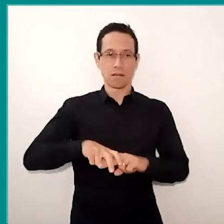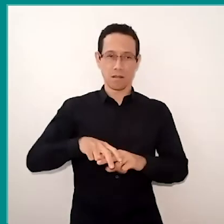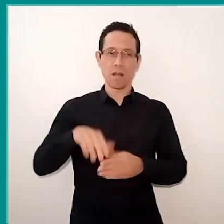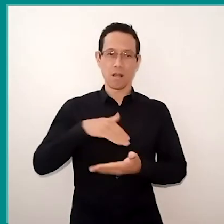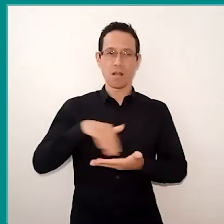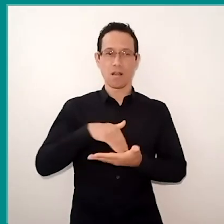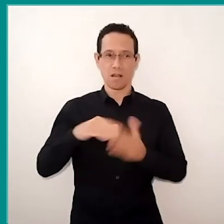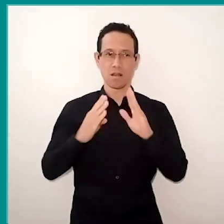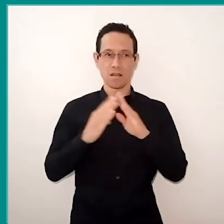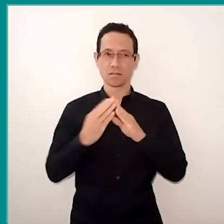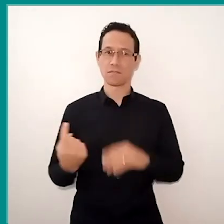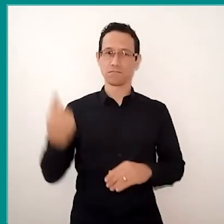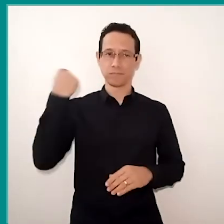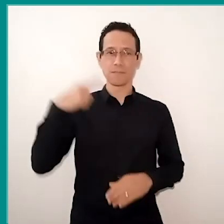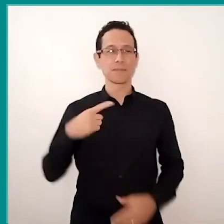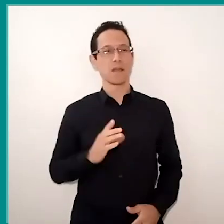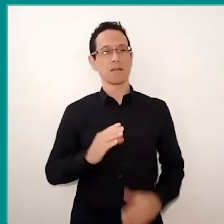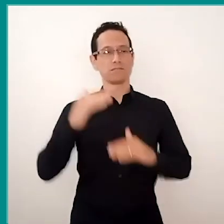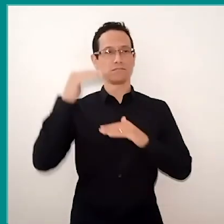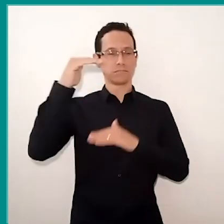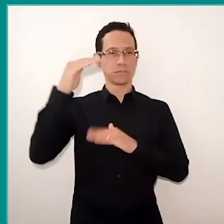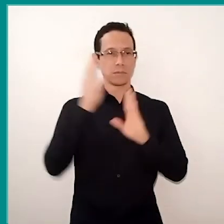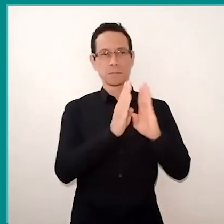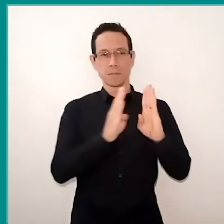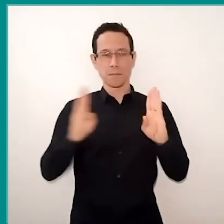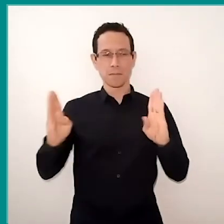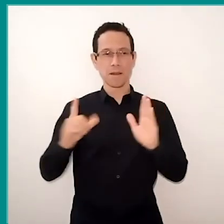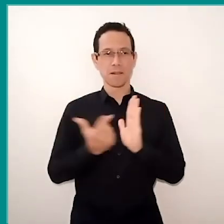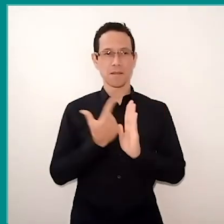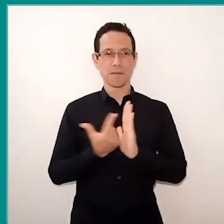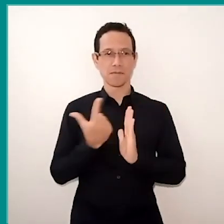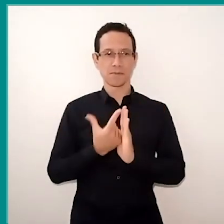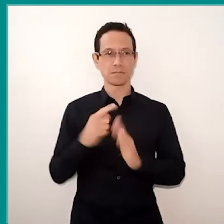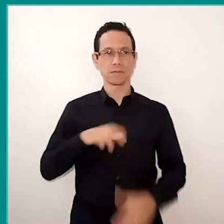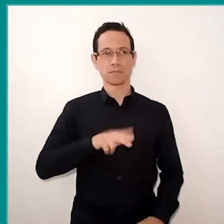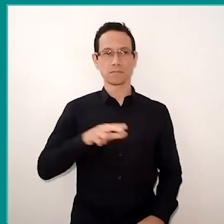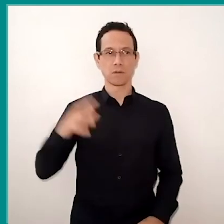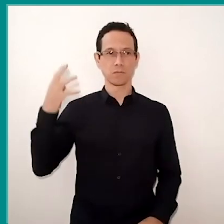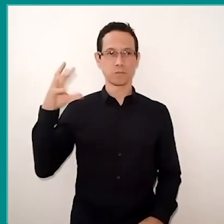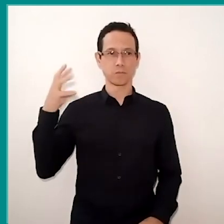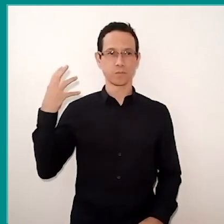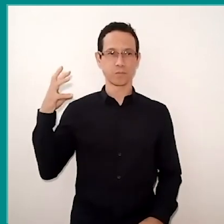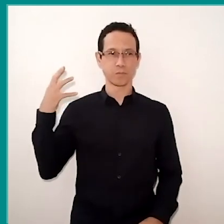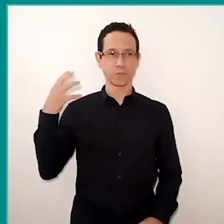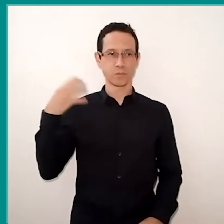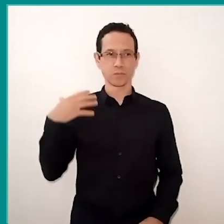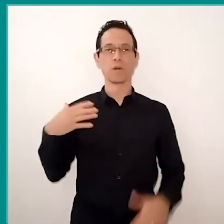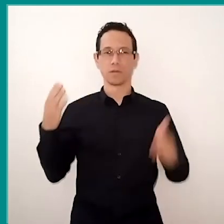Behind me, have a bookcase and a big white fan, it's very hot today in São Paulo.